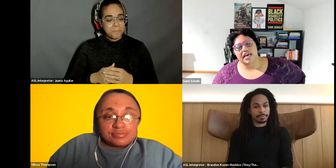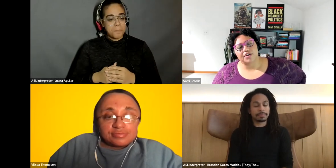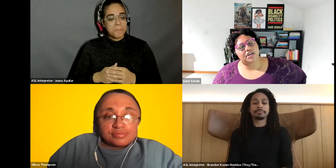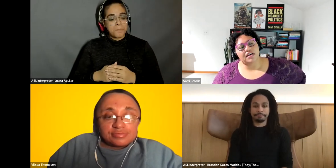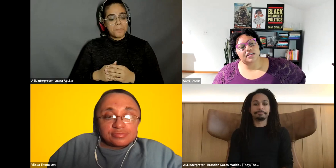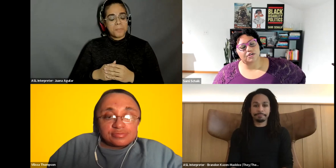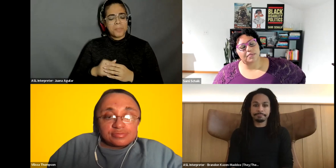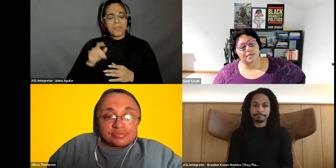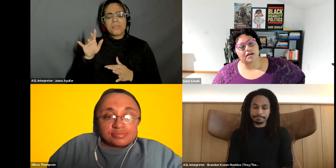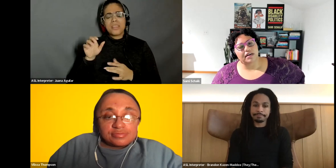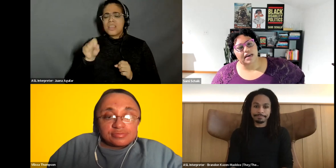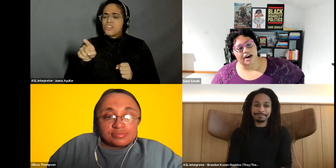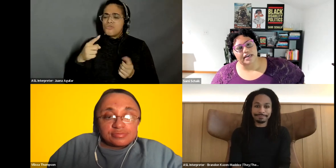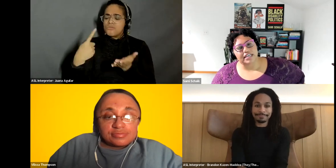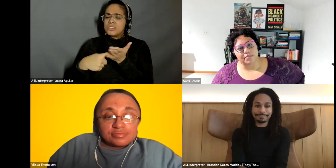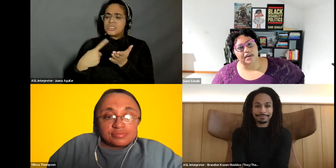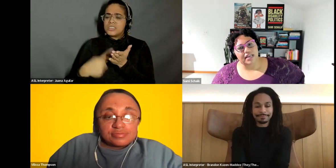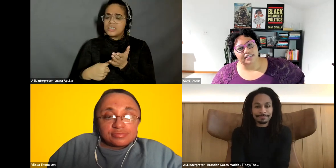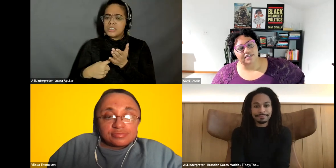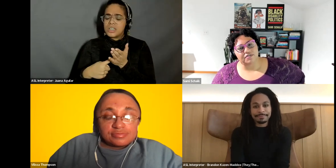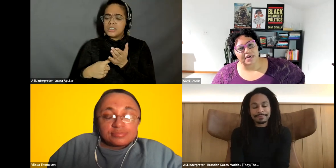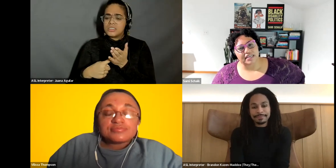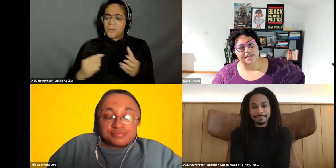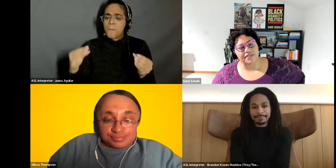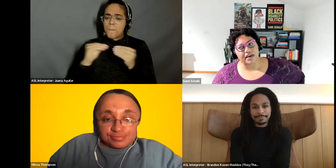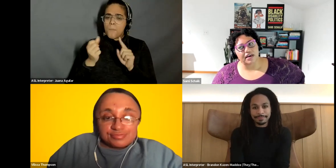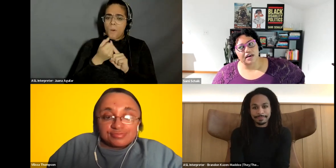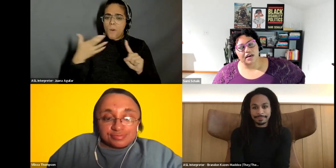Sami Schalk: can you talk a little bit about Harriet Tubman Collective, because I think